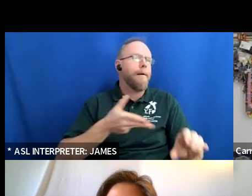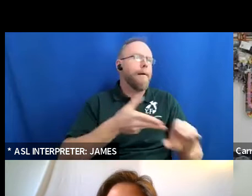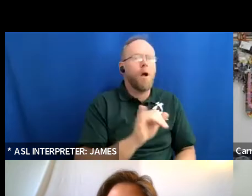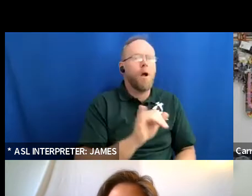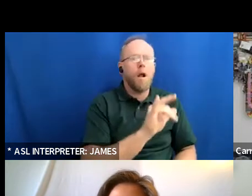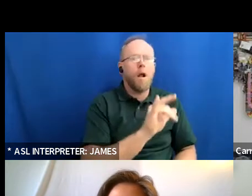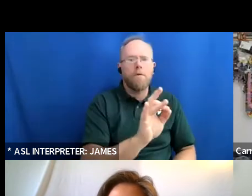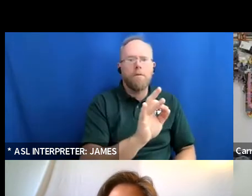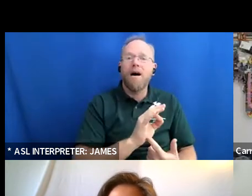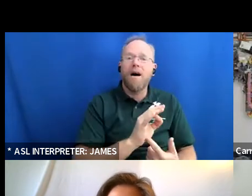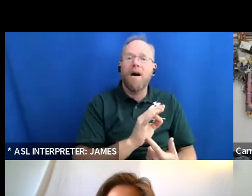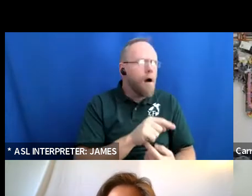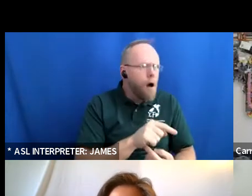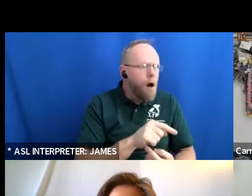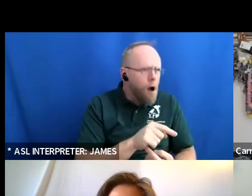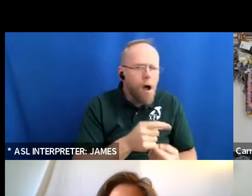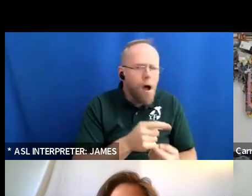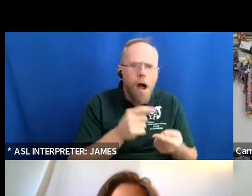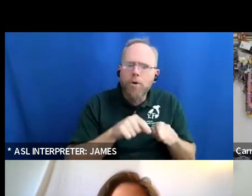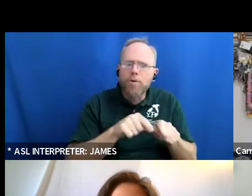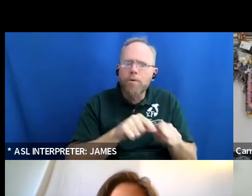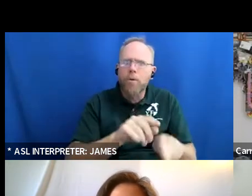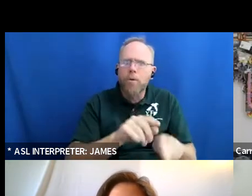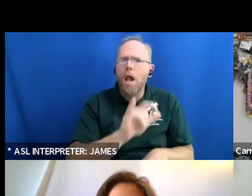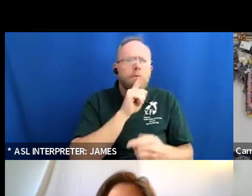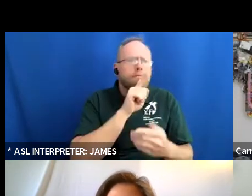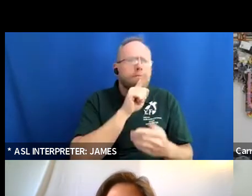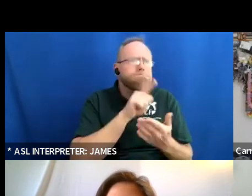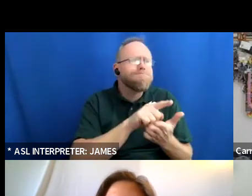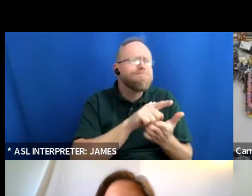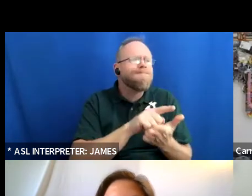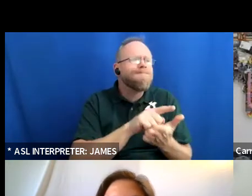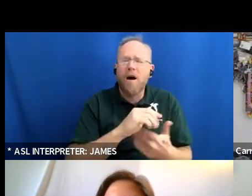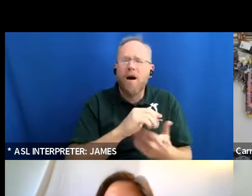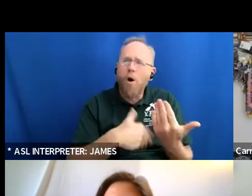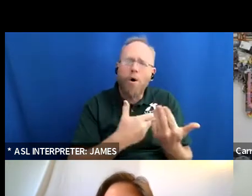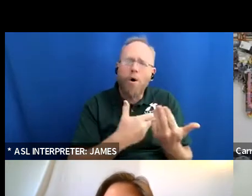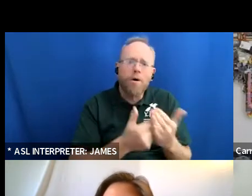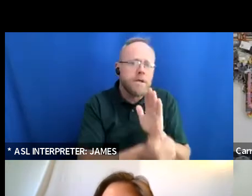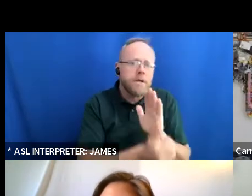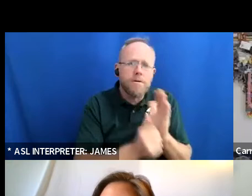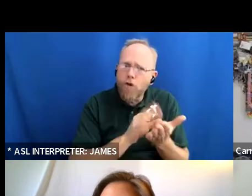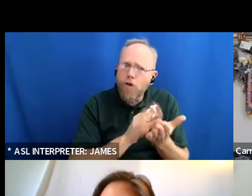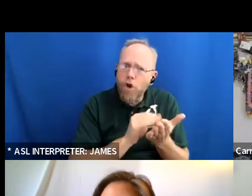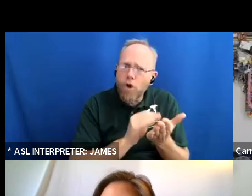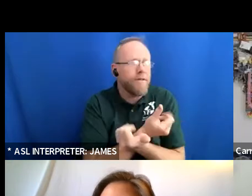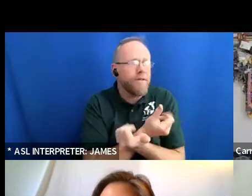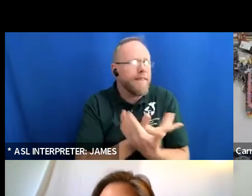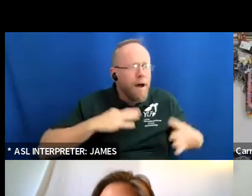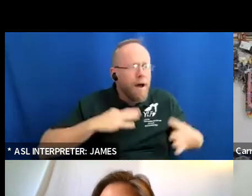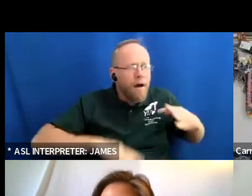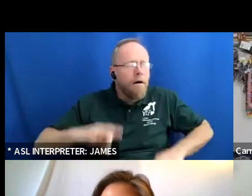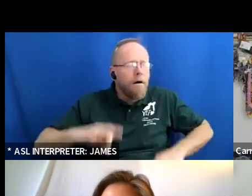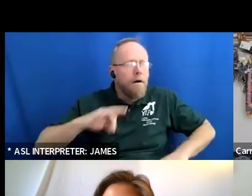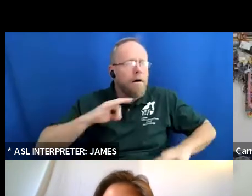all the skills and the things that i've learned and received for me i've told this to my ylf right